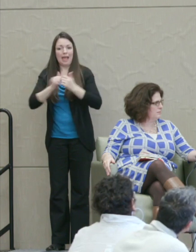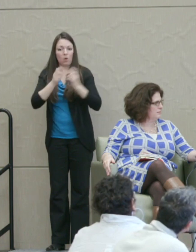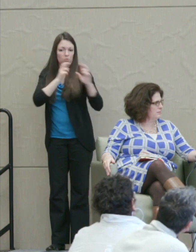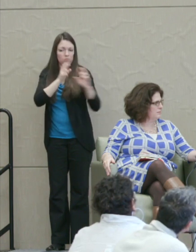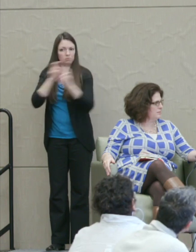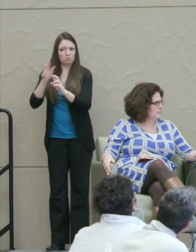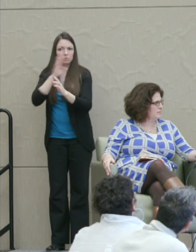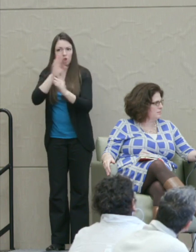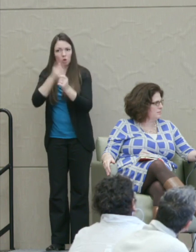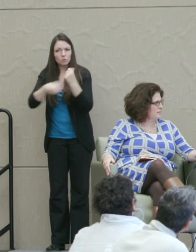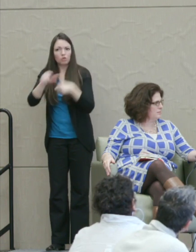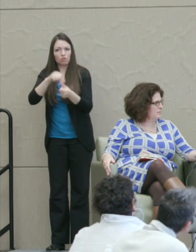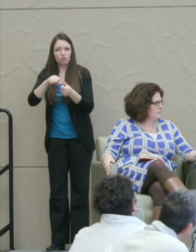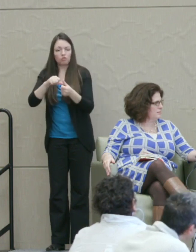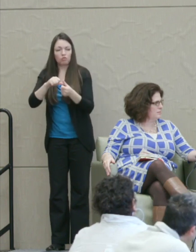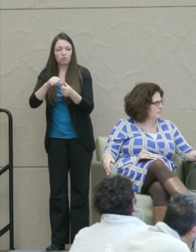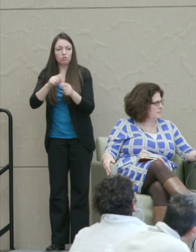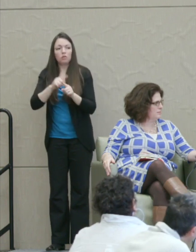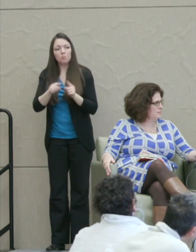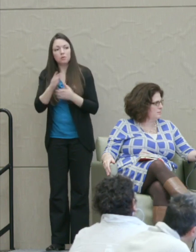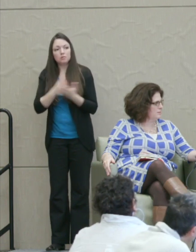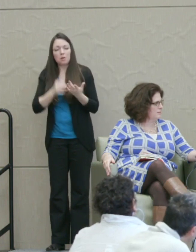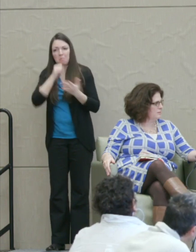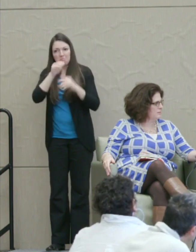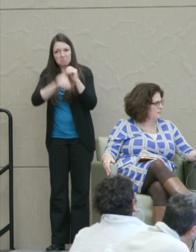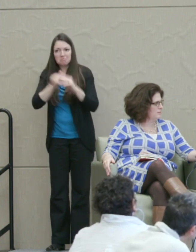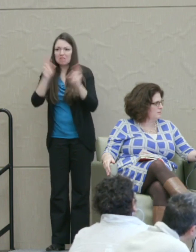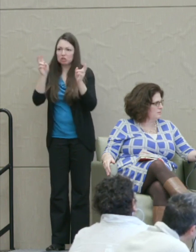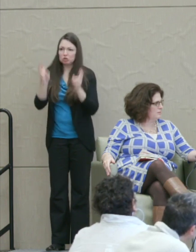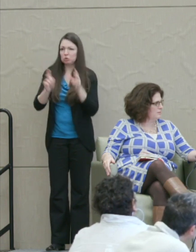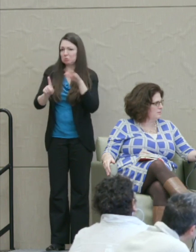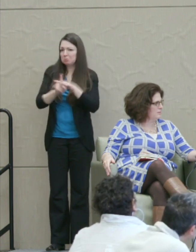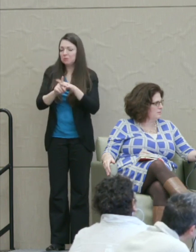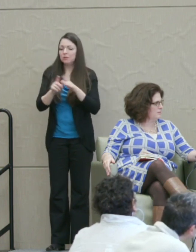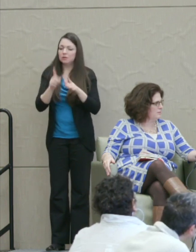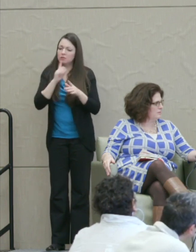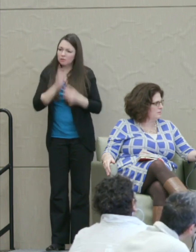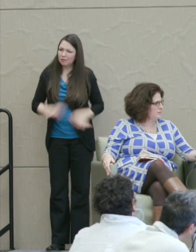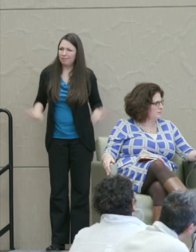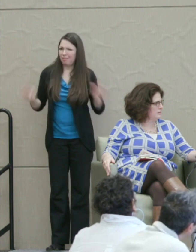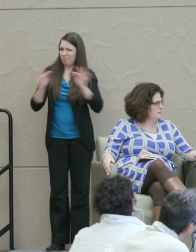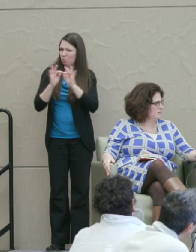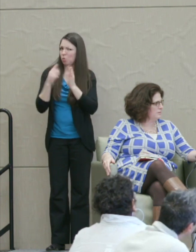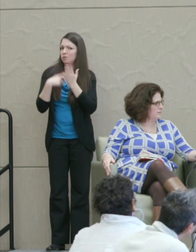But then these uncomfortable issues, it's very important to discuss them, because for